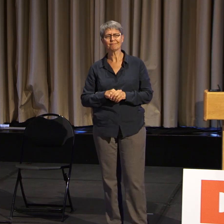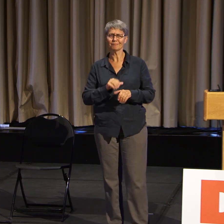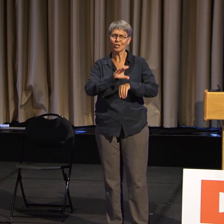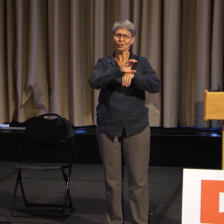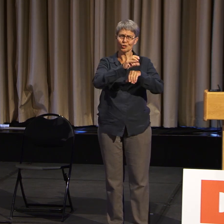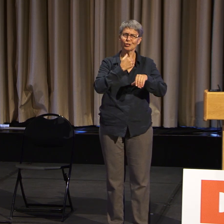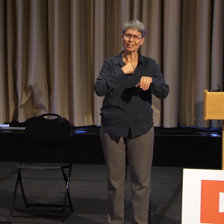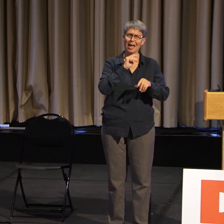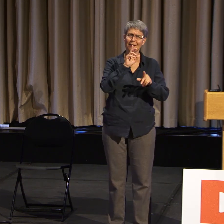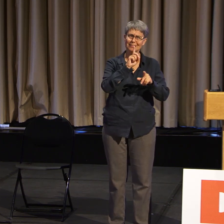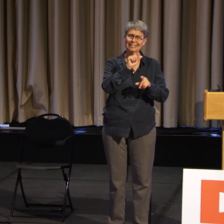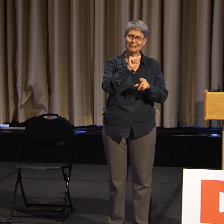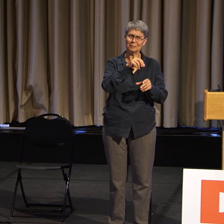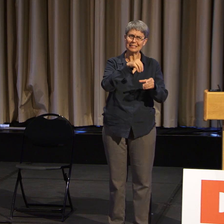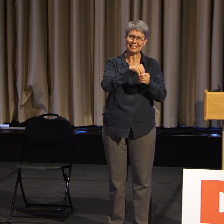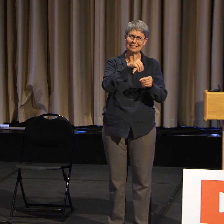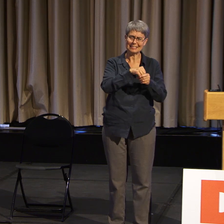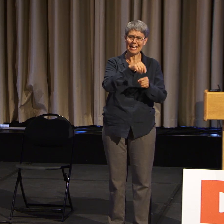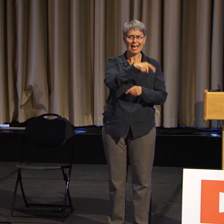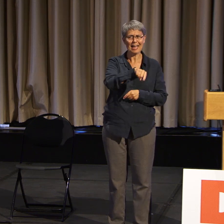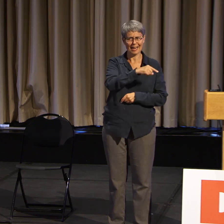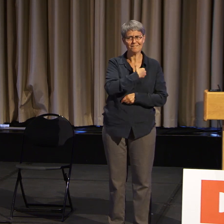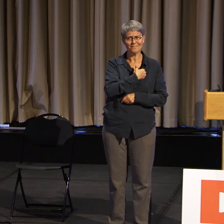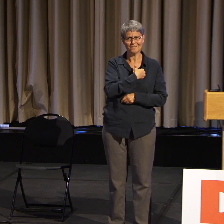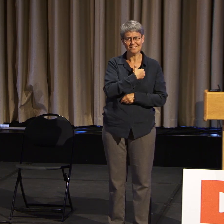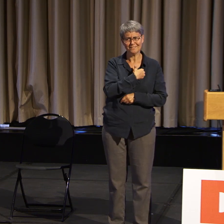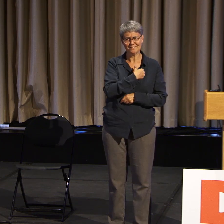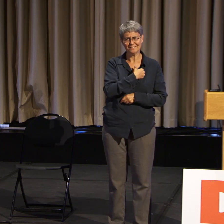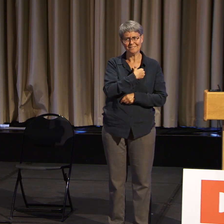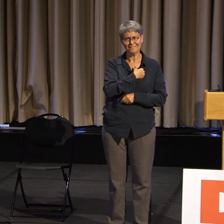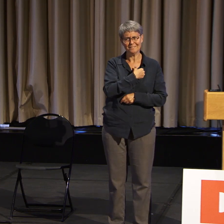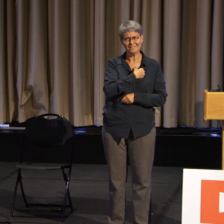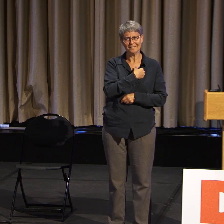their parishioners, their quote, unquote shut-ins or whatever.